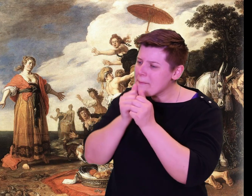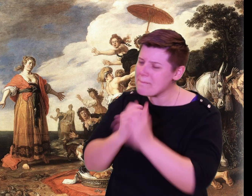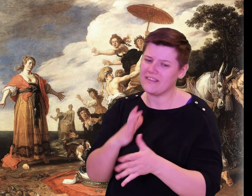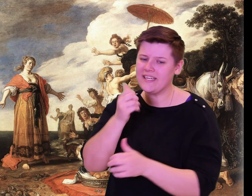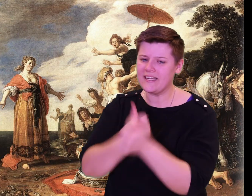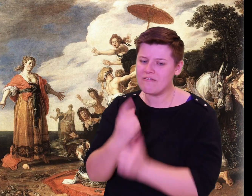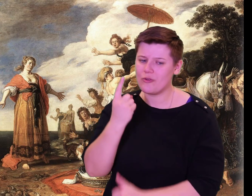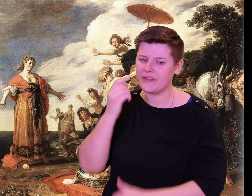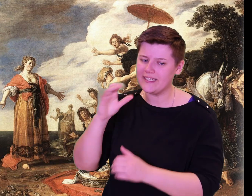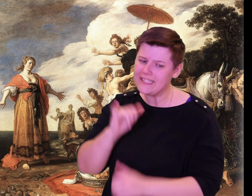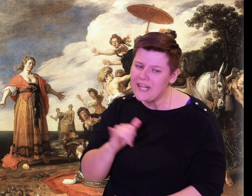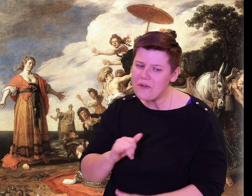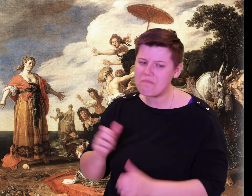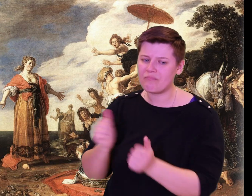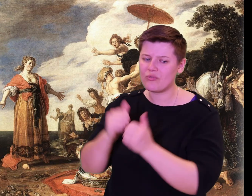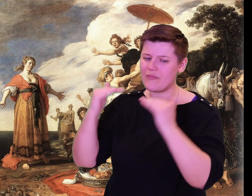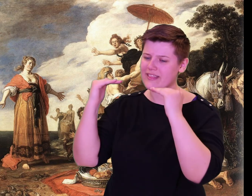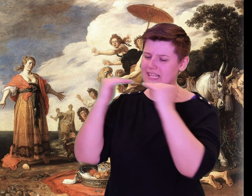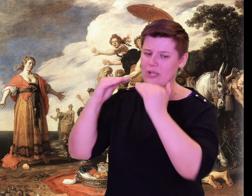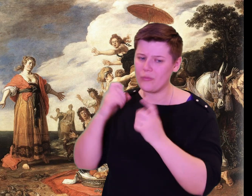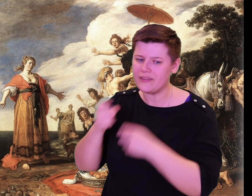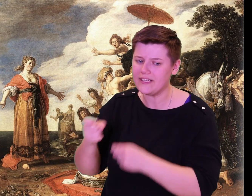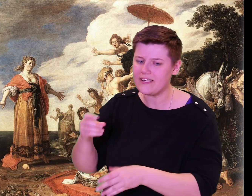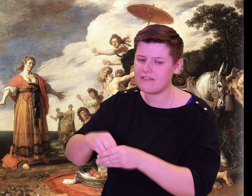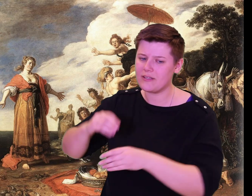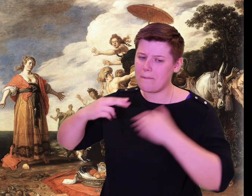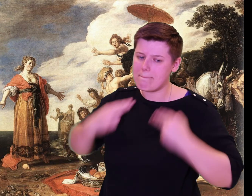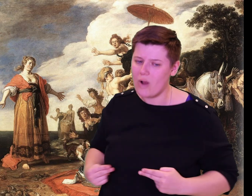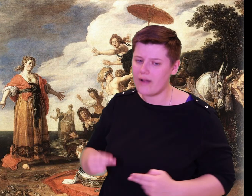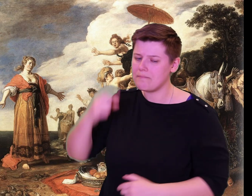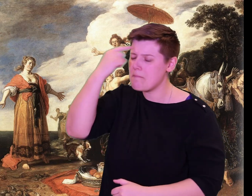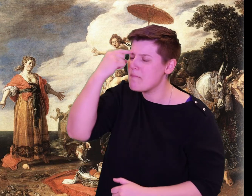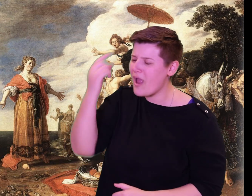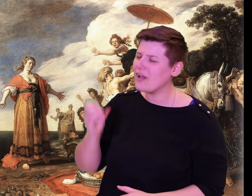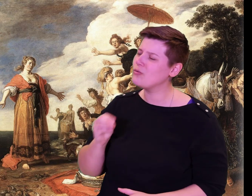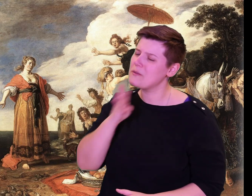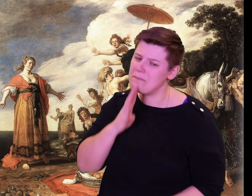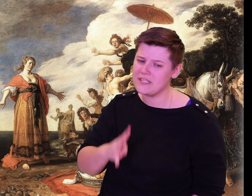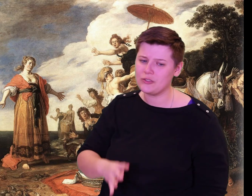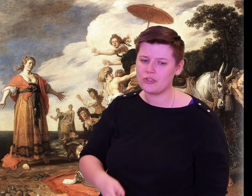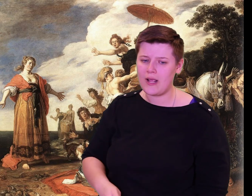The gods do not bless everyone the same, with equal gifts of body, mind, or speech.